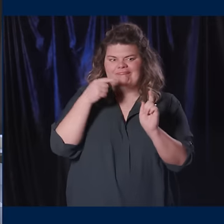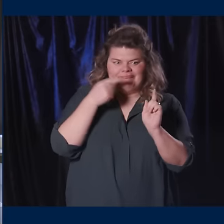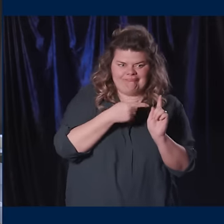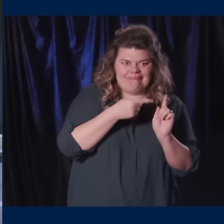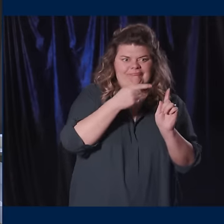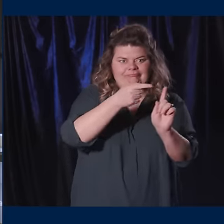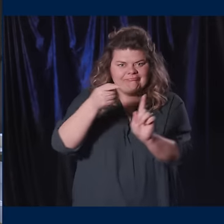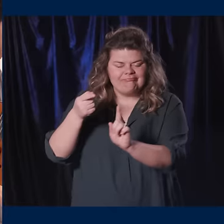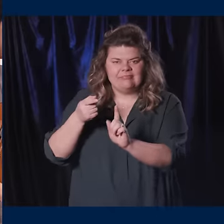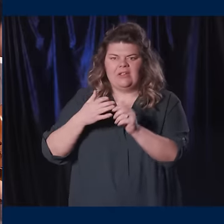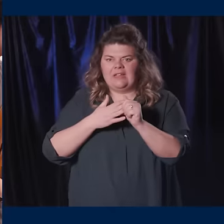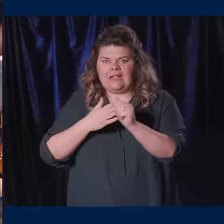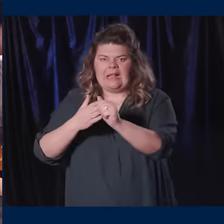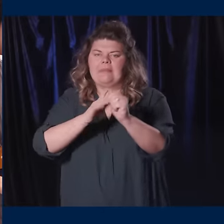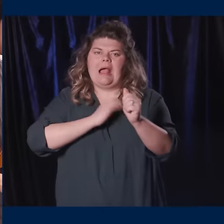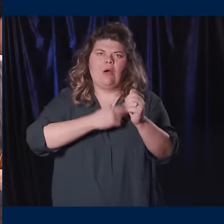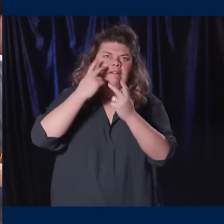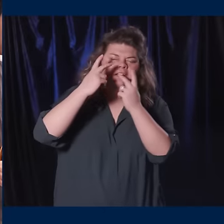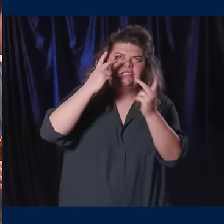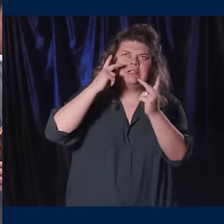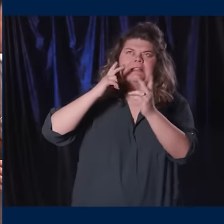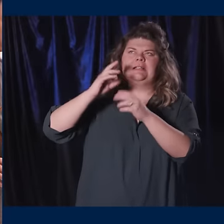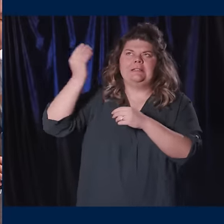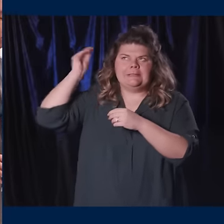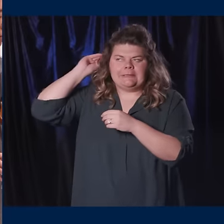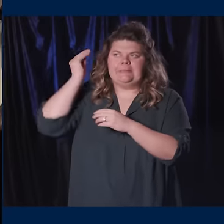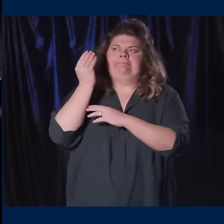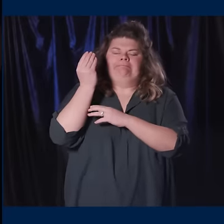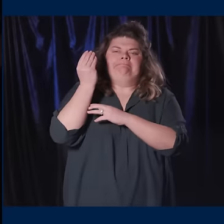to all of those who, guided by our ethos and our vision — will